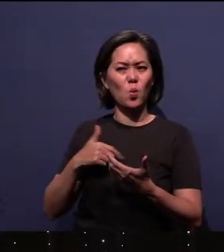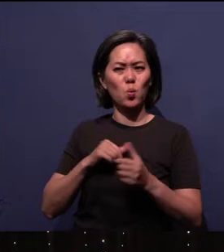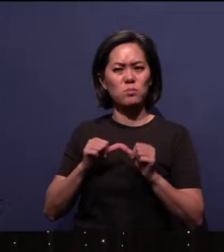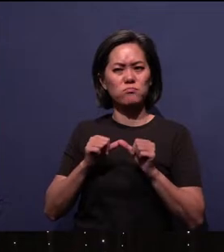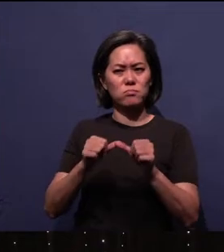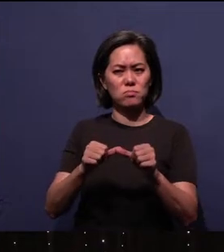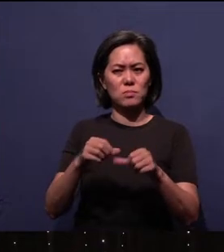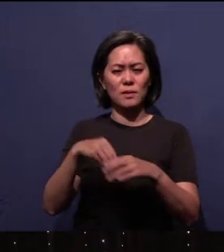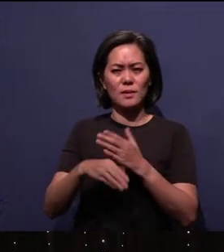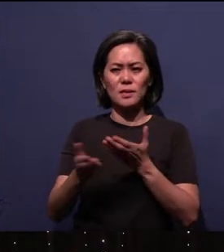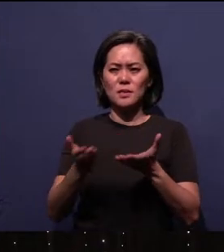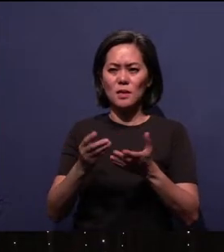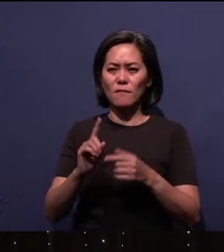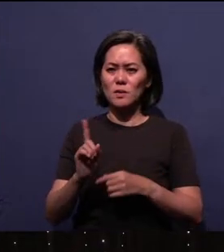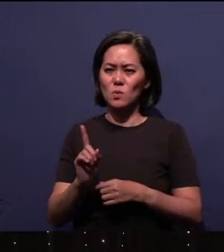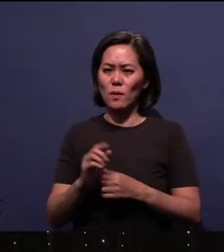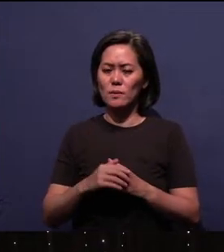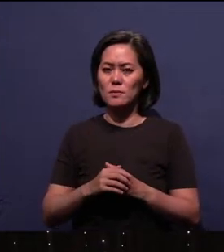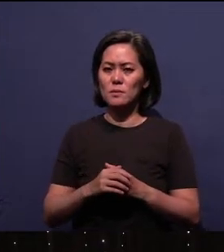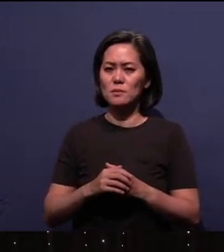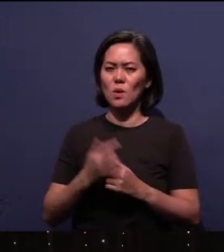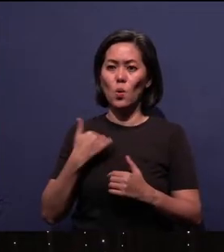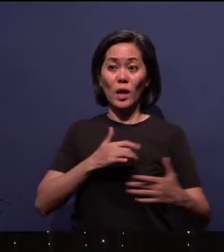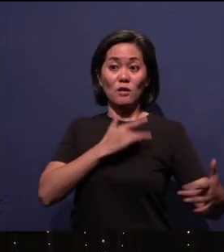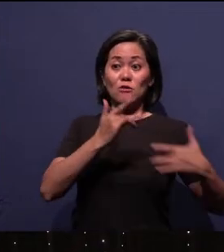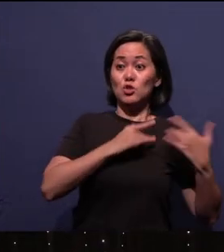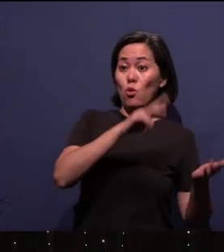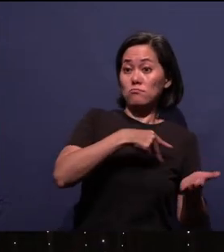service where we rejoice and dance before the Lord,